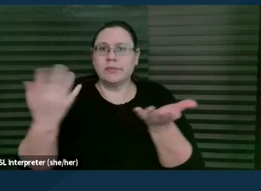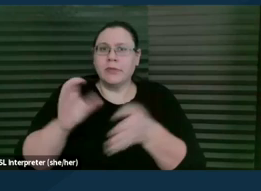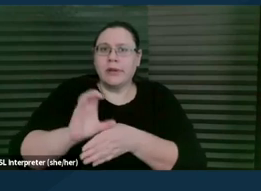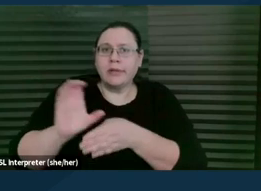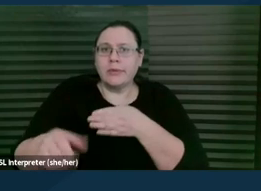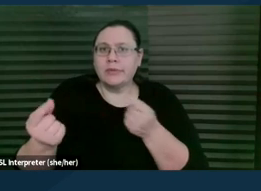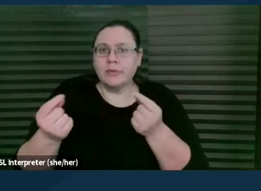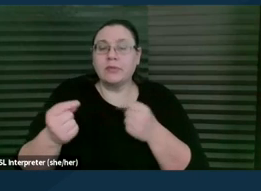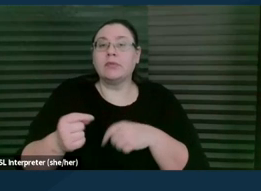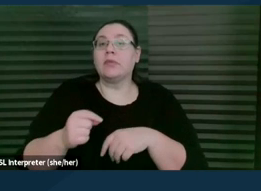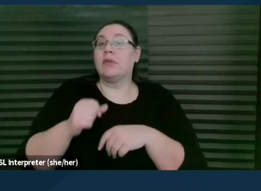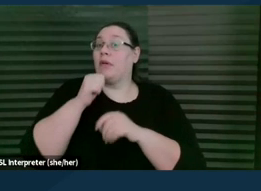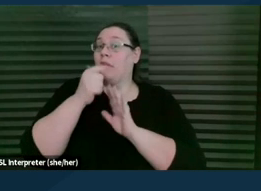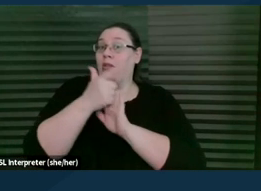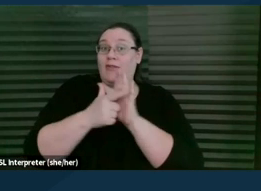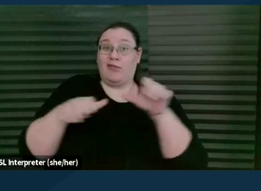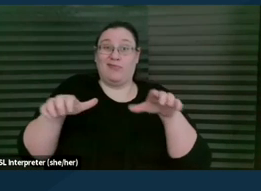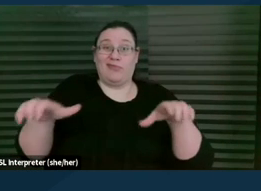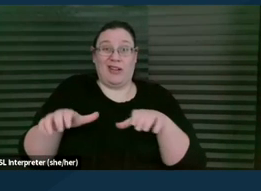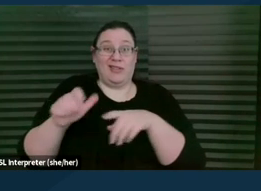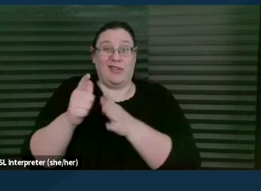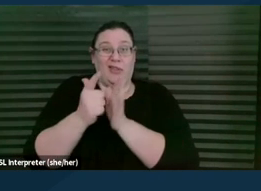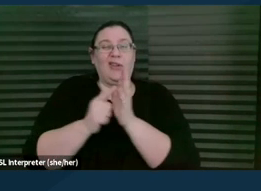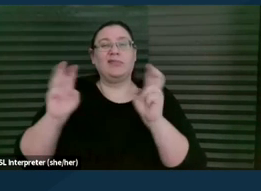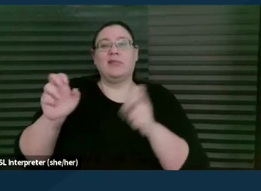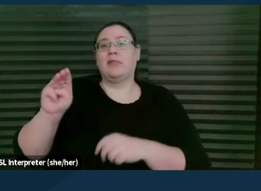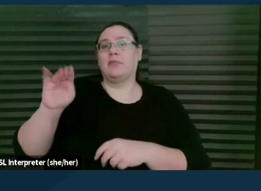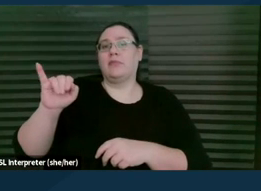Unlawful practice of law is a misdemeanor in California,